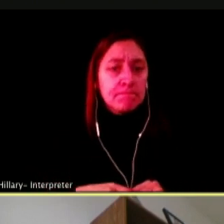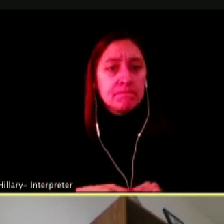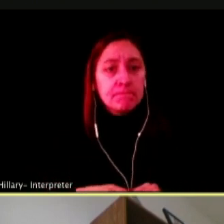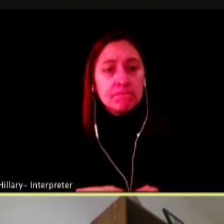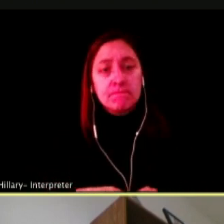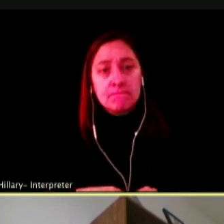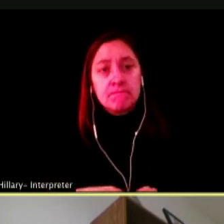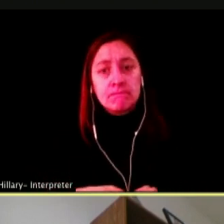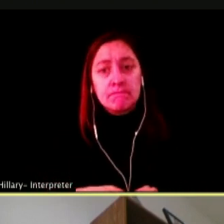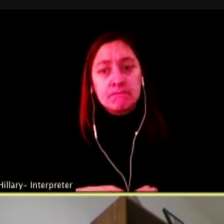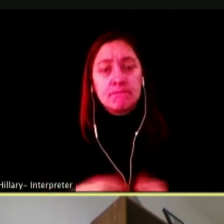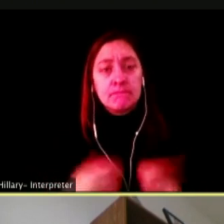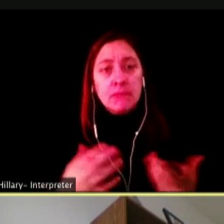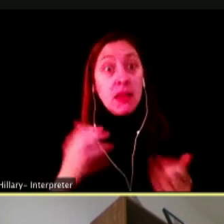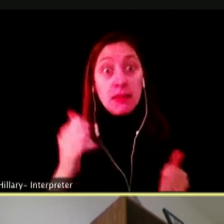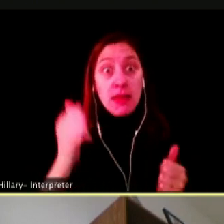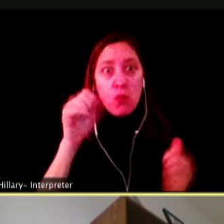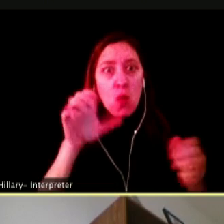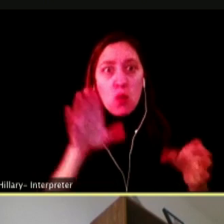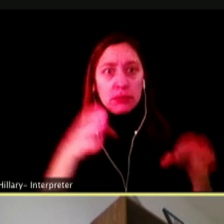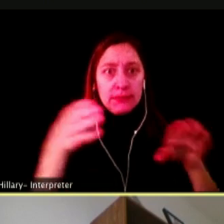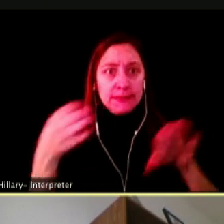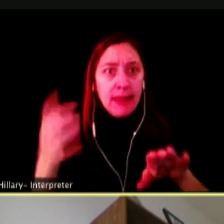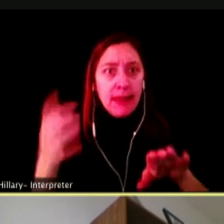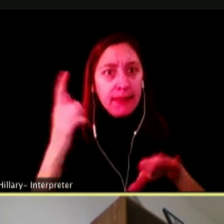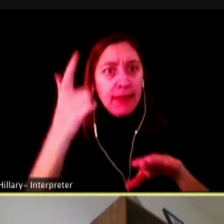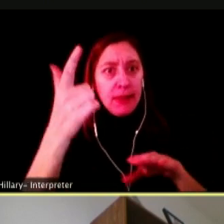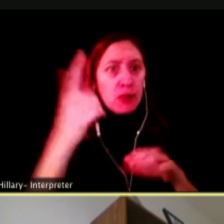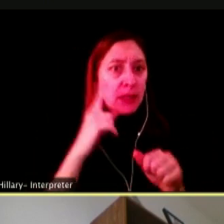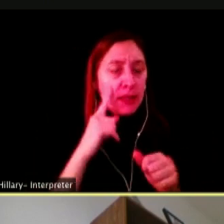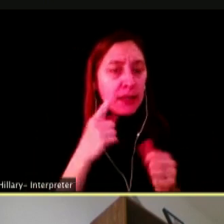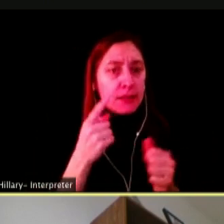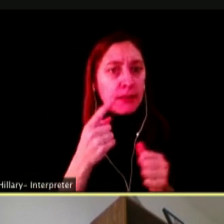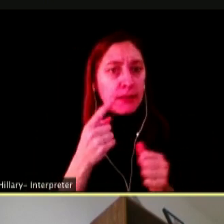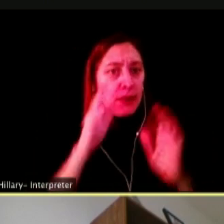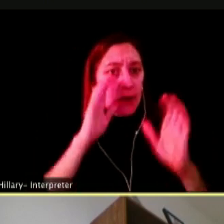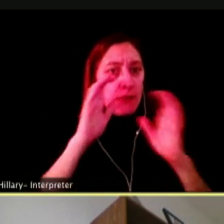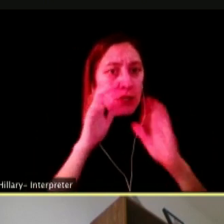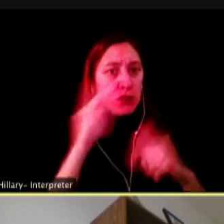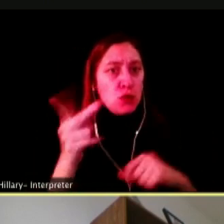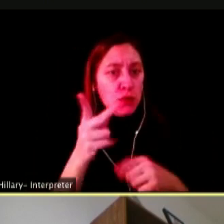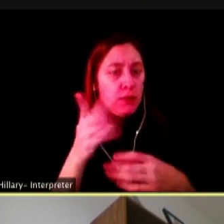AND THEY WON'T DIE LATER ON FROM WHATEVER DISEASES OR WHATEVER ACCIDENT THEY ENTERED